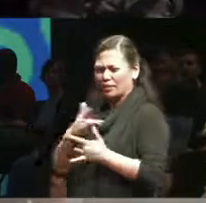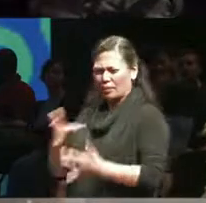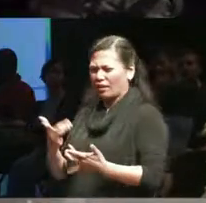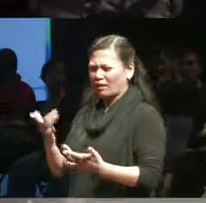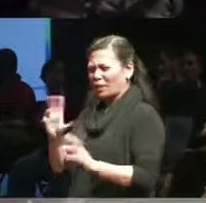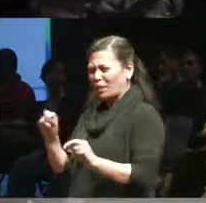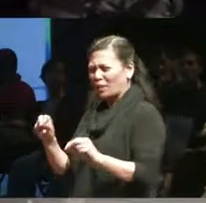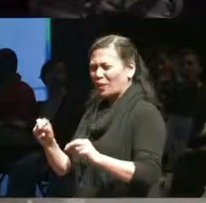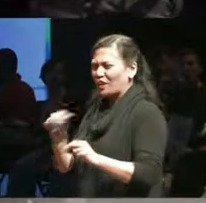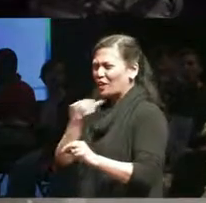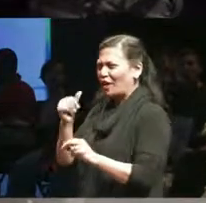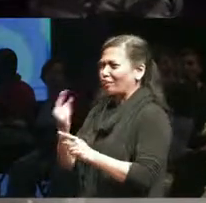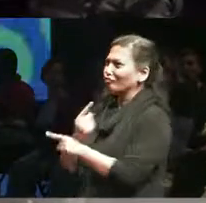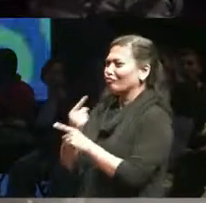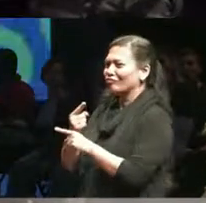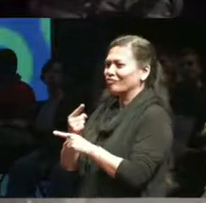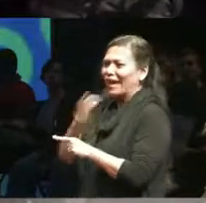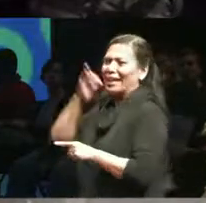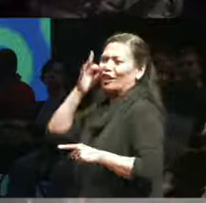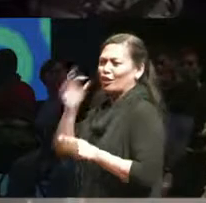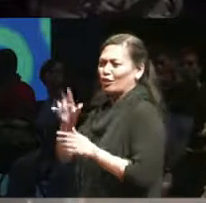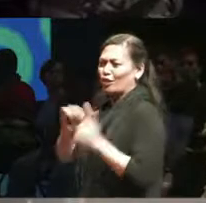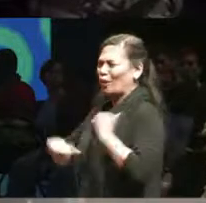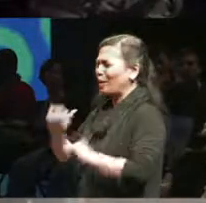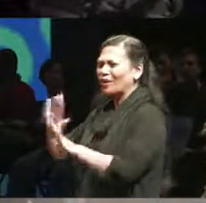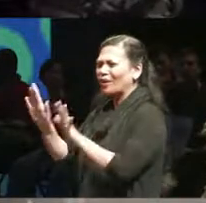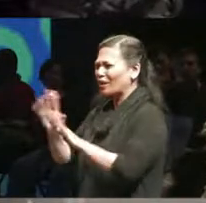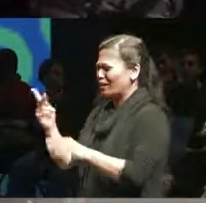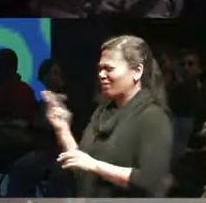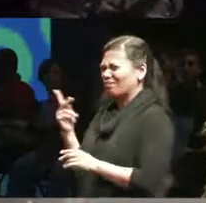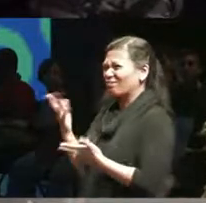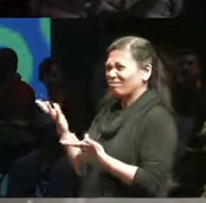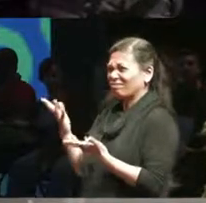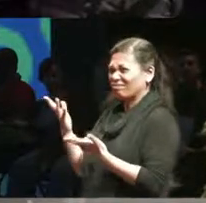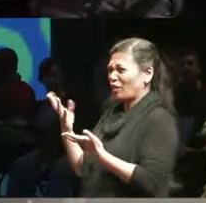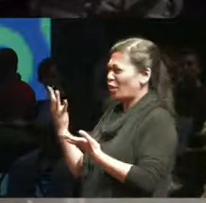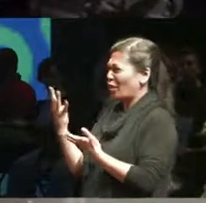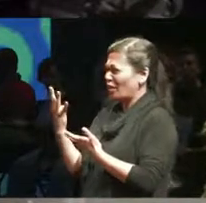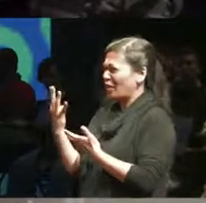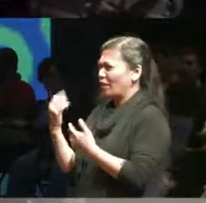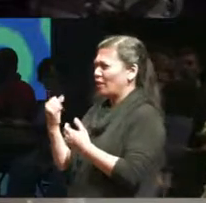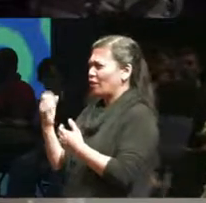usual? It's like well we've been only doing it for 40 years maybe and but yes